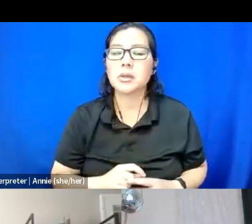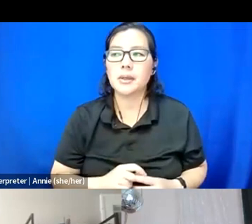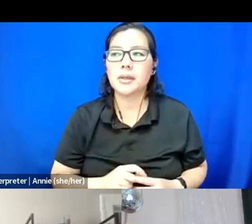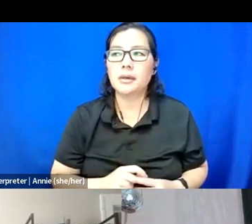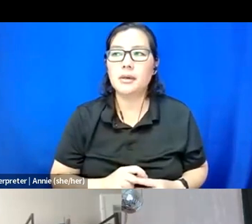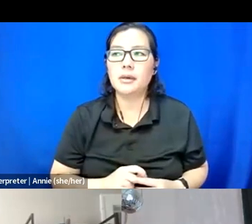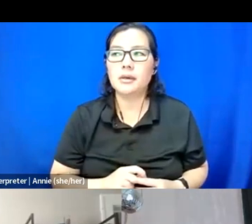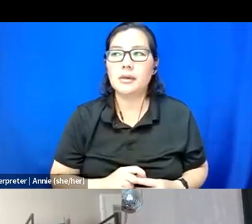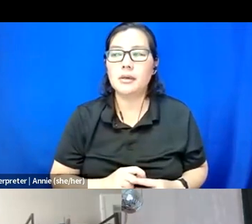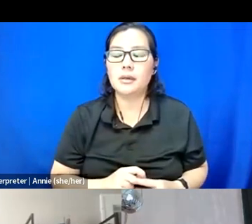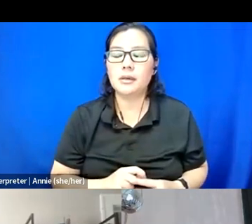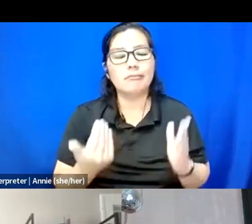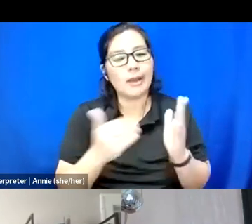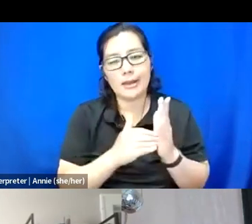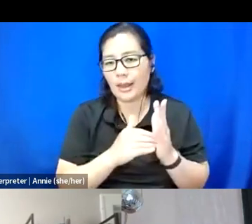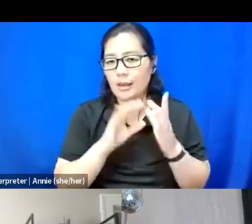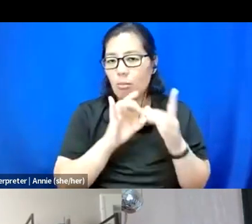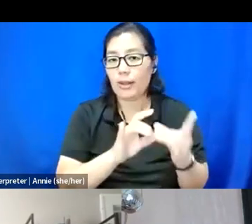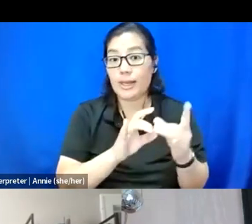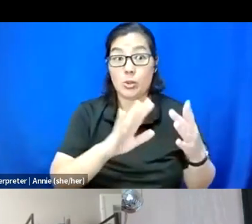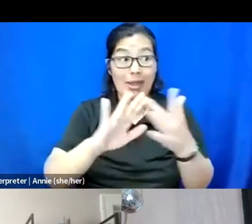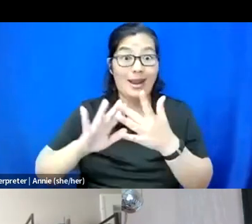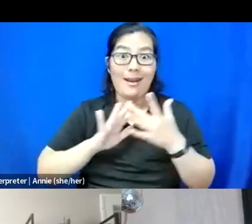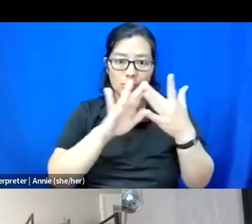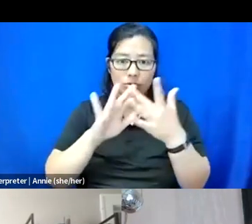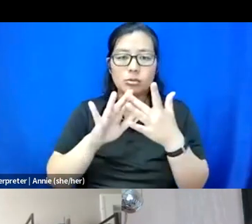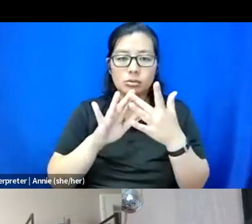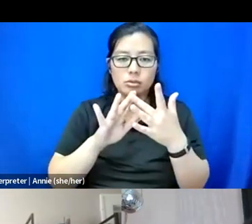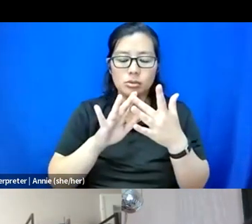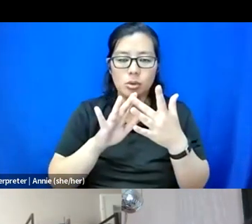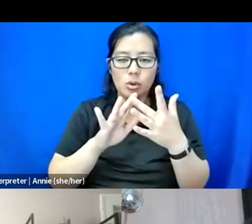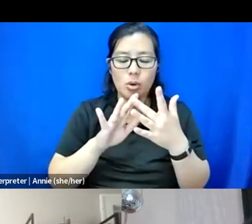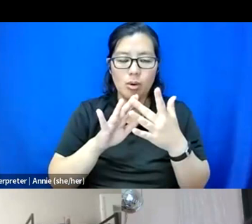Again, speaking to the connections or the resonance in your work,